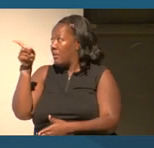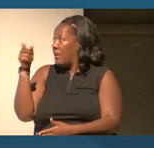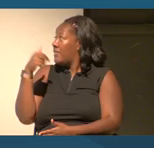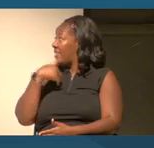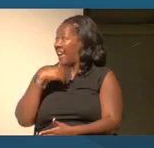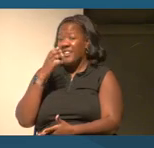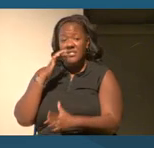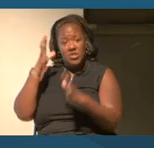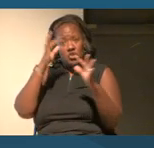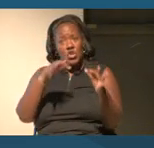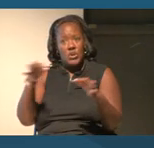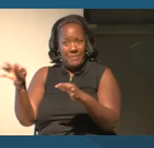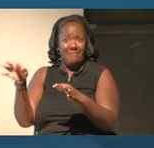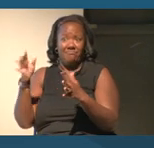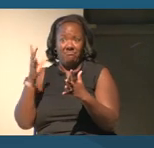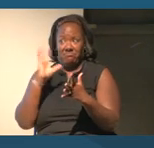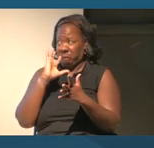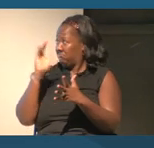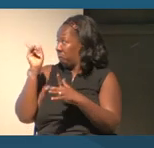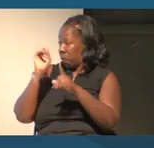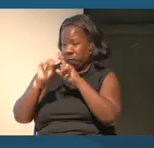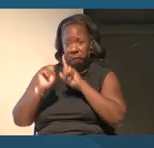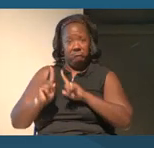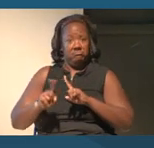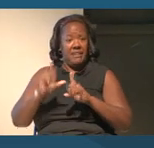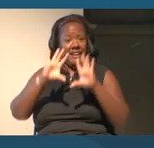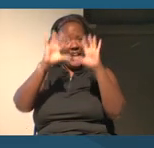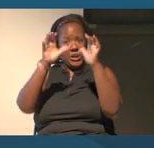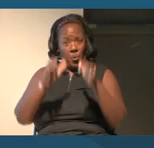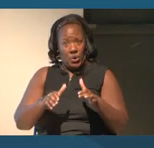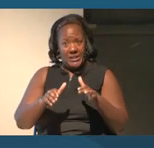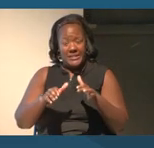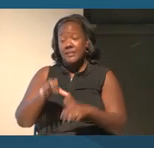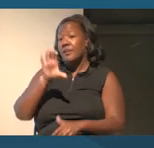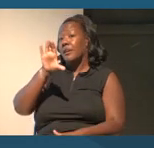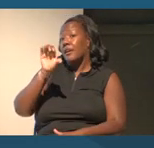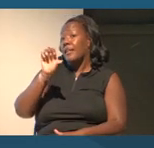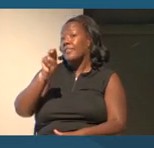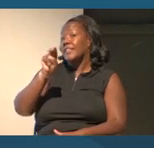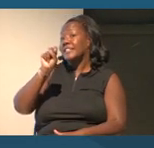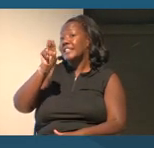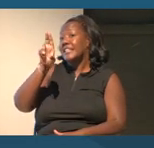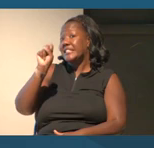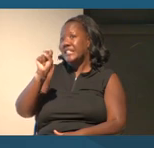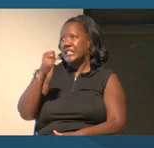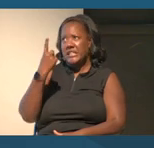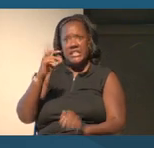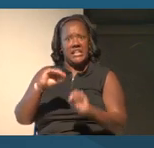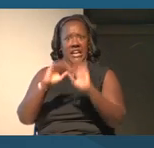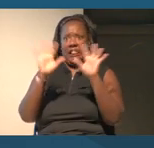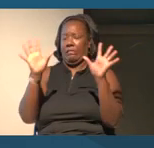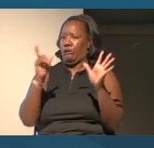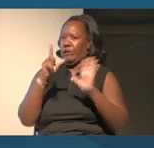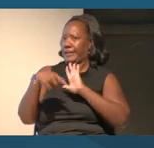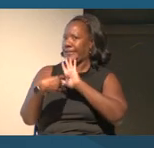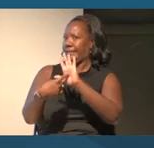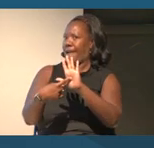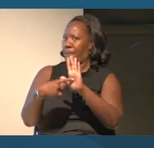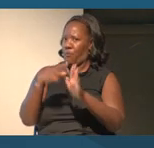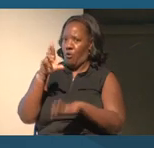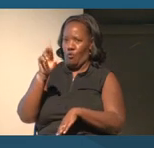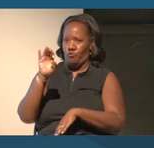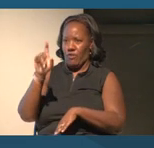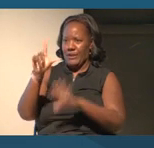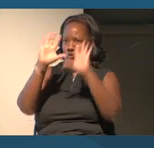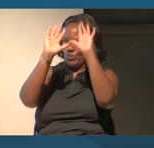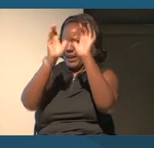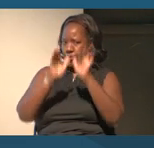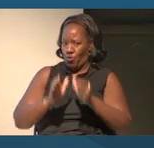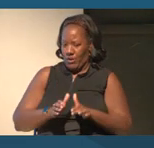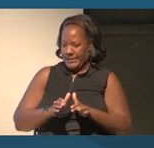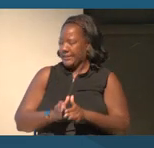The decennial census is one of the clearest examples of racial categorization collection,